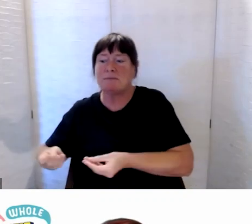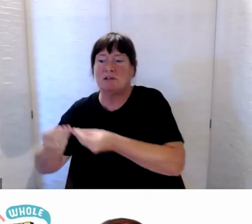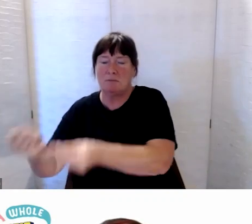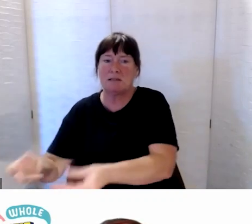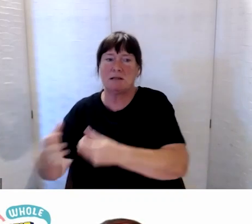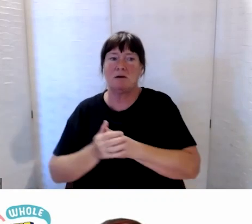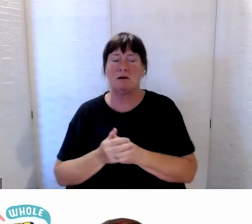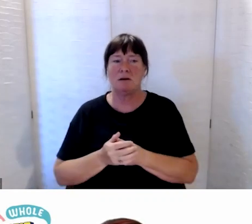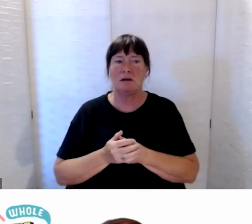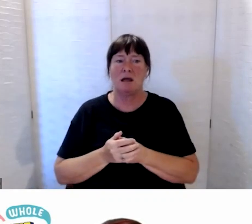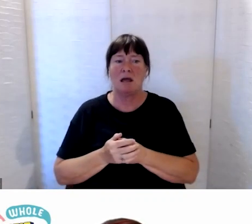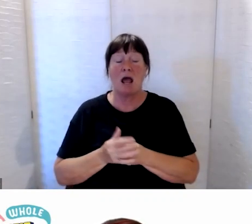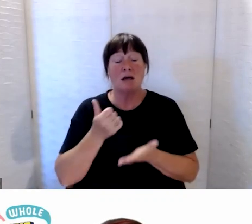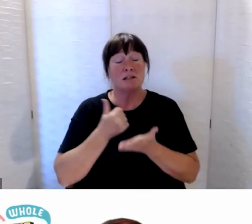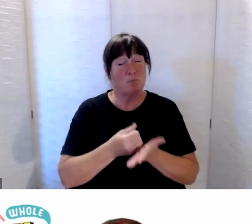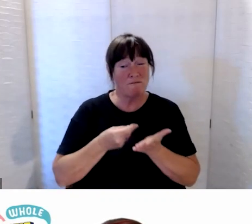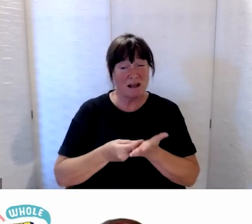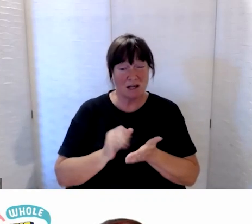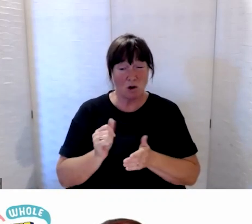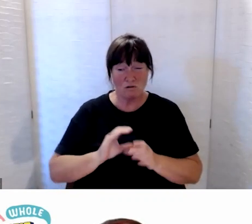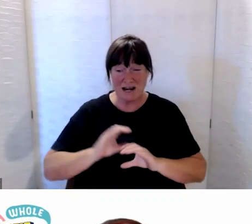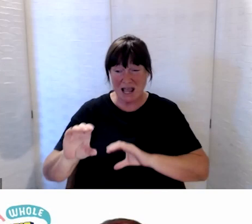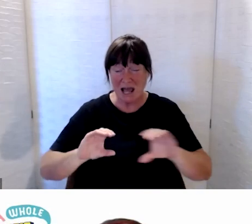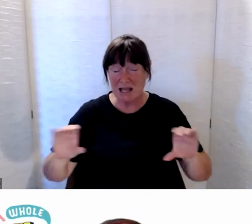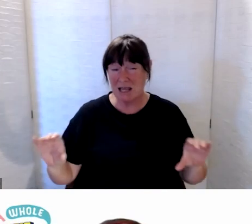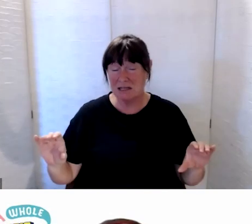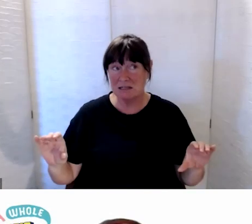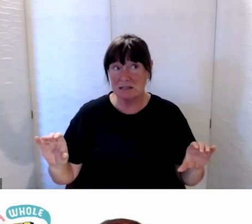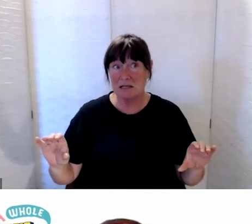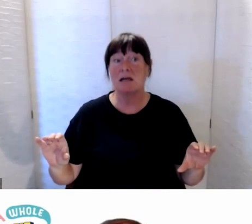allocated, there is already quite a bit of flexibility